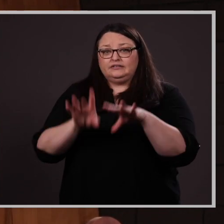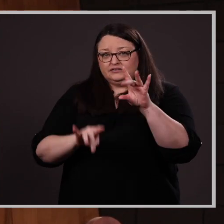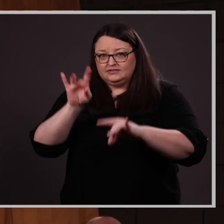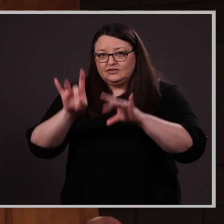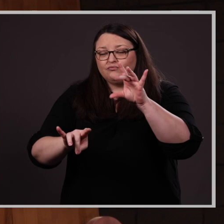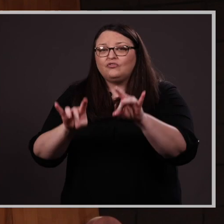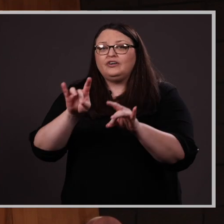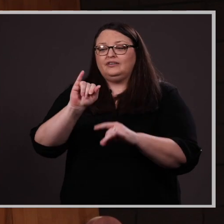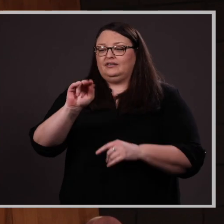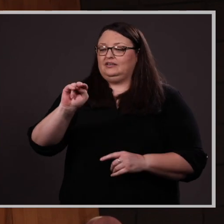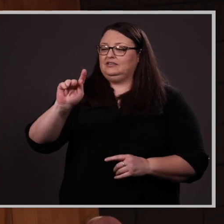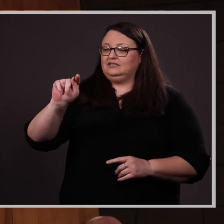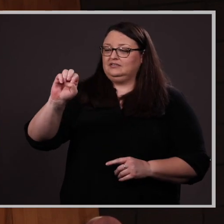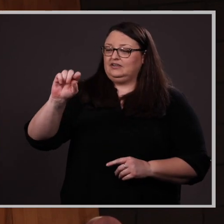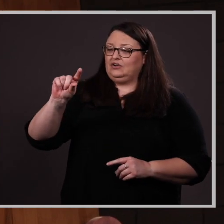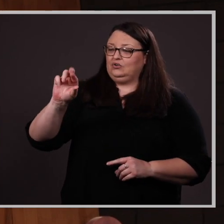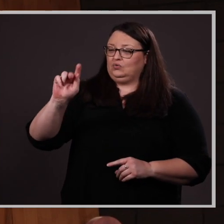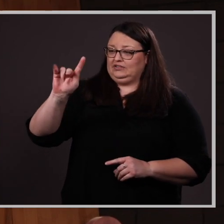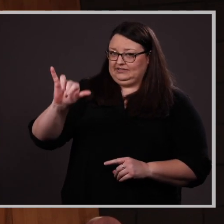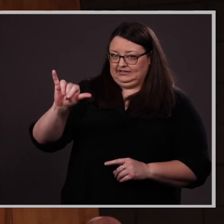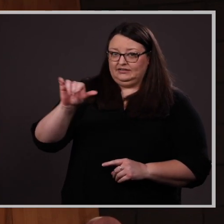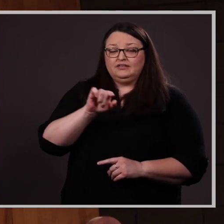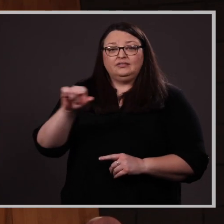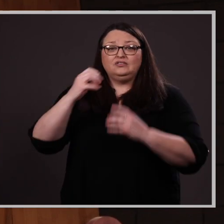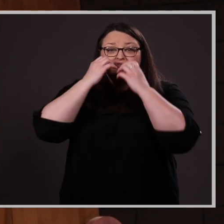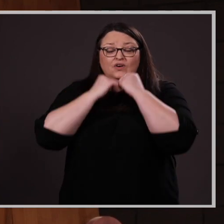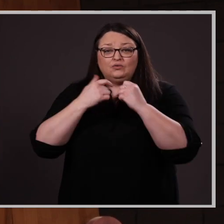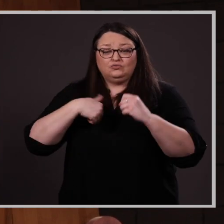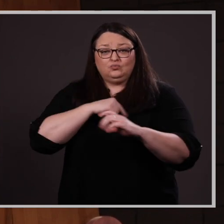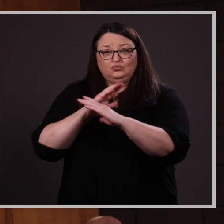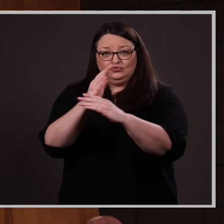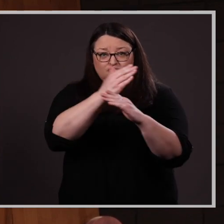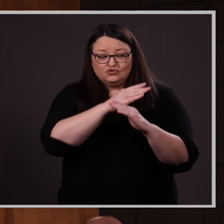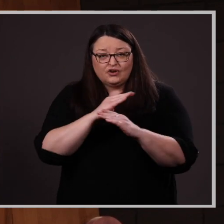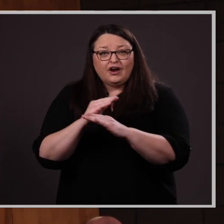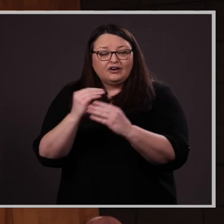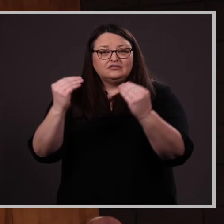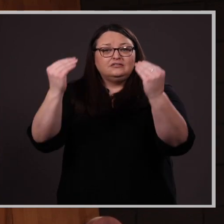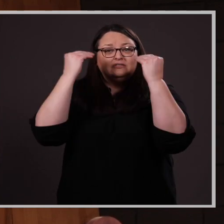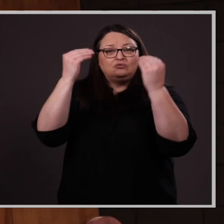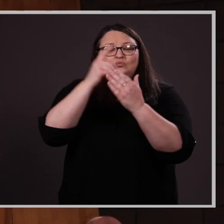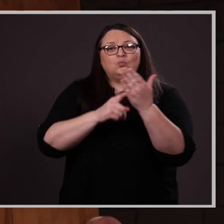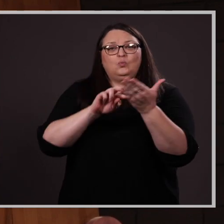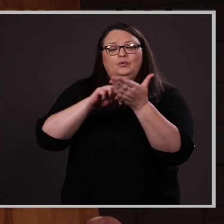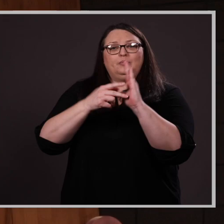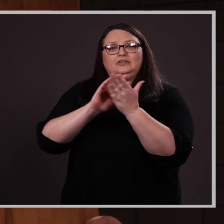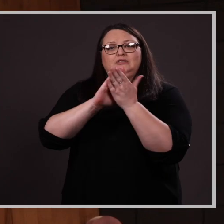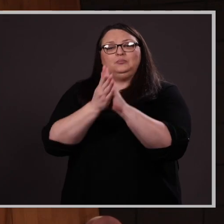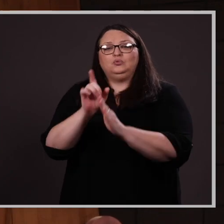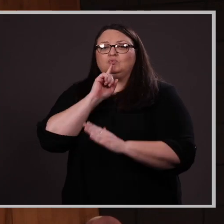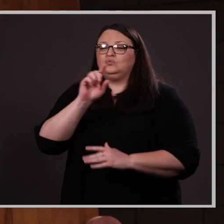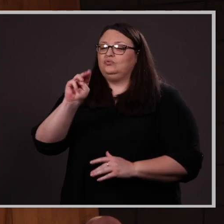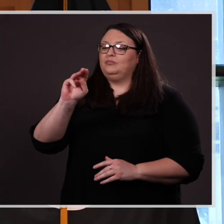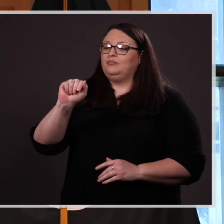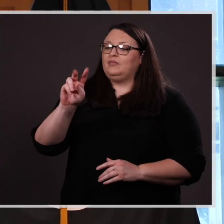and integrity. These values that we share teach us what it means to be a true maverick,